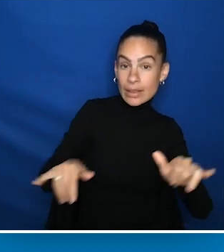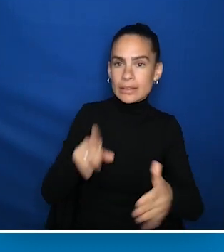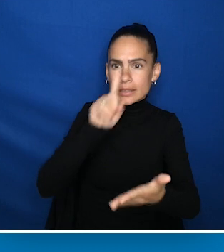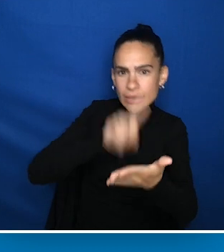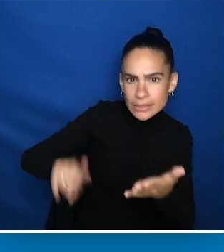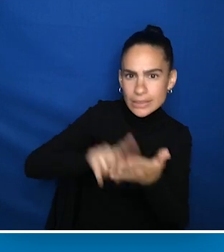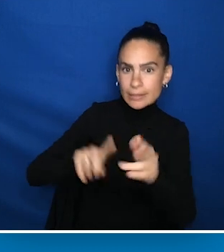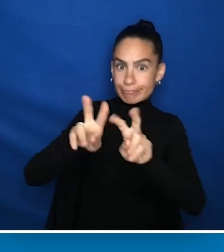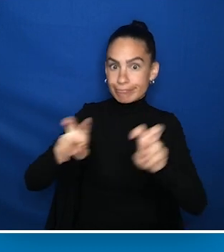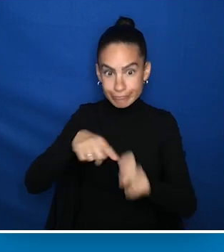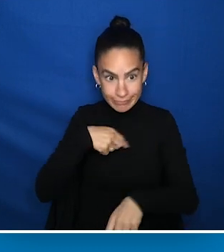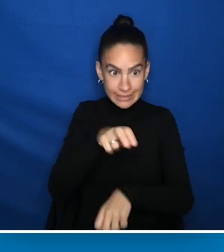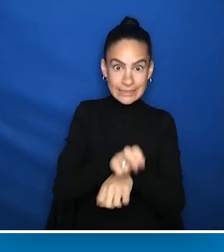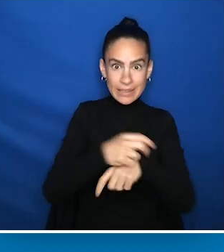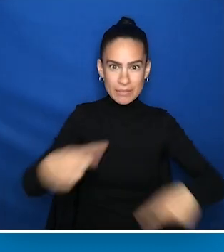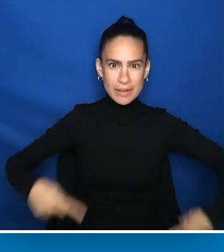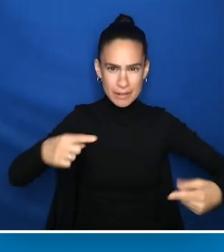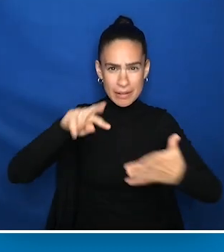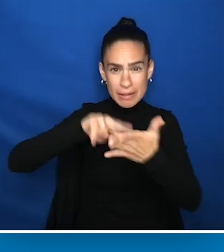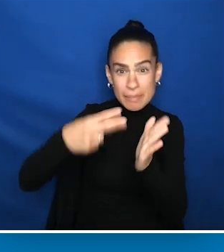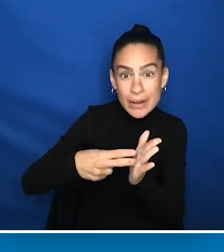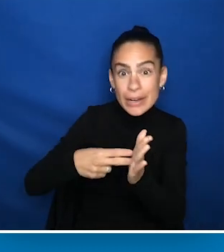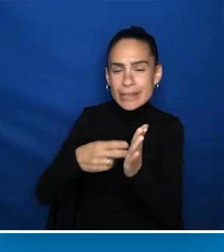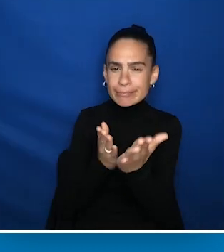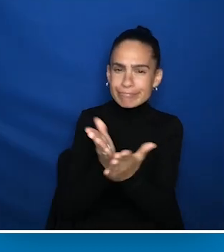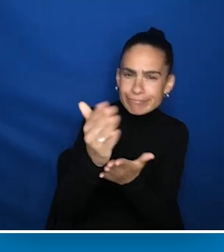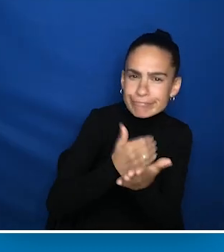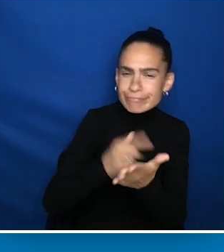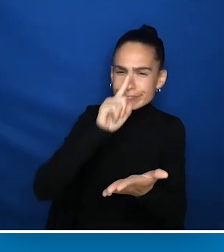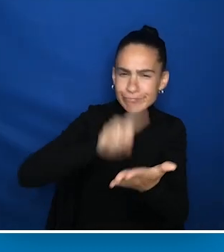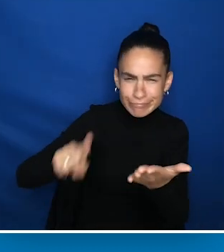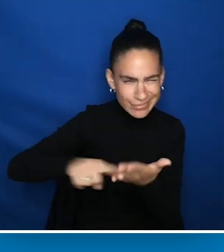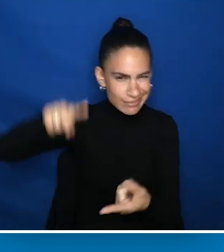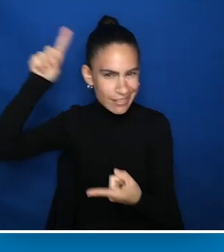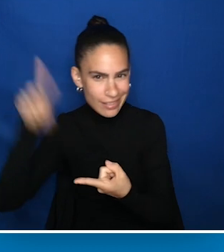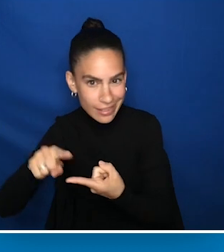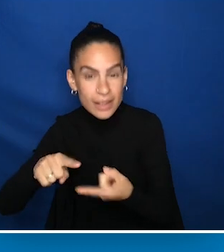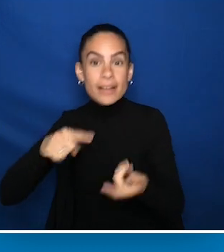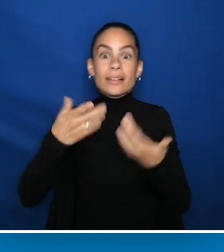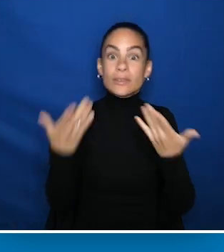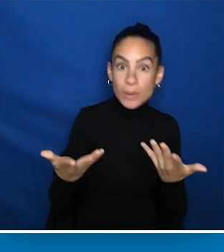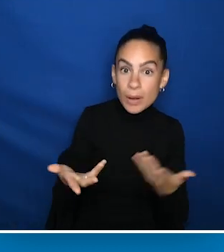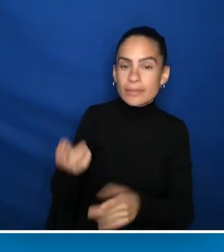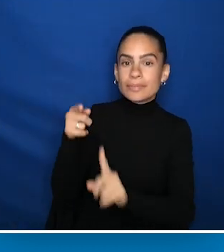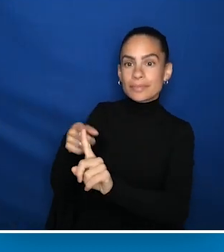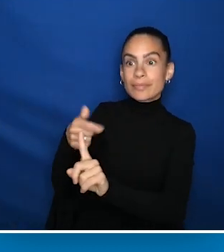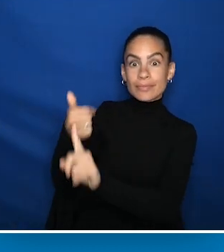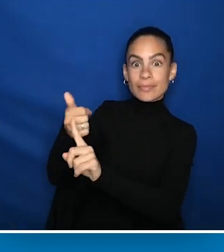while remaining in our wheelchairs results in less thorough examinations than those for people who are not disabled receive.